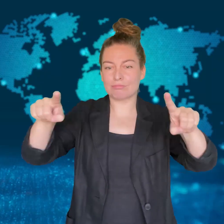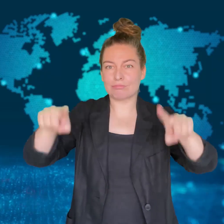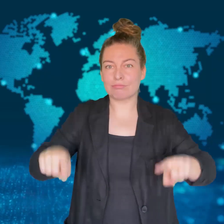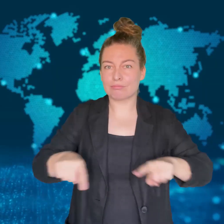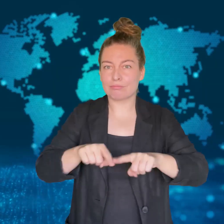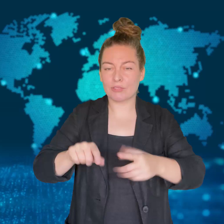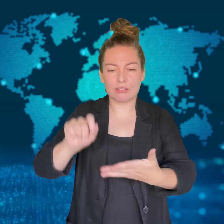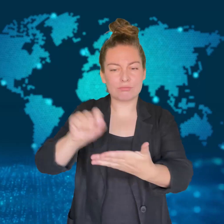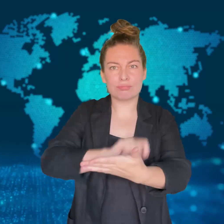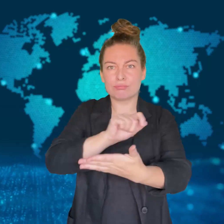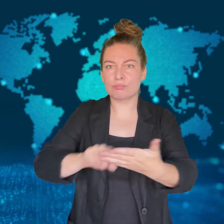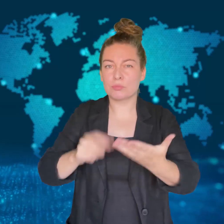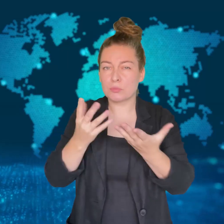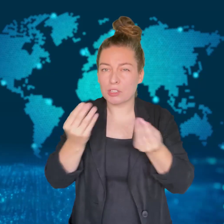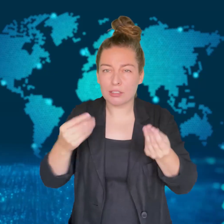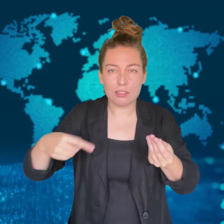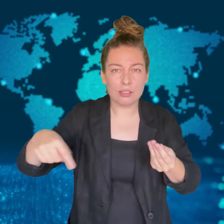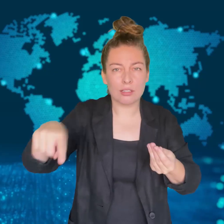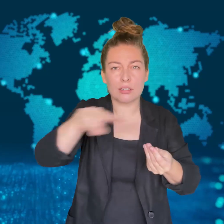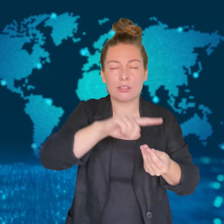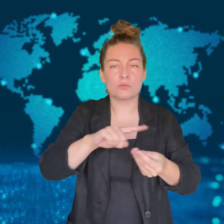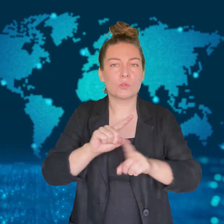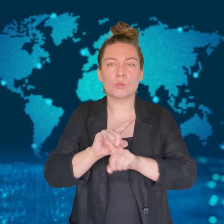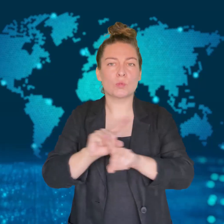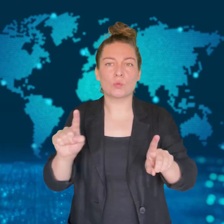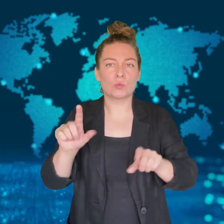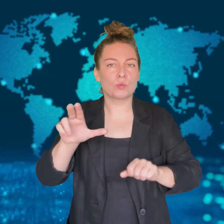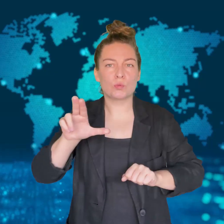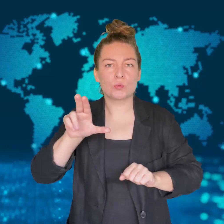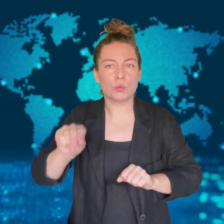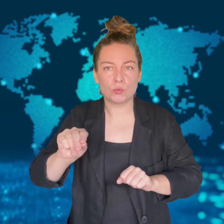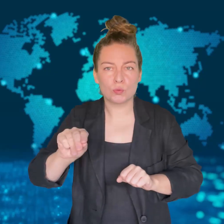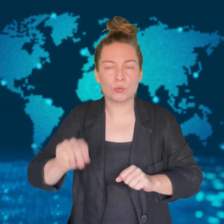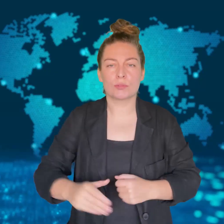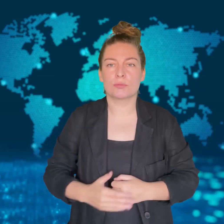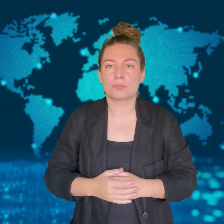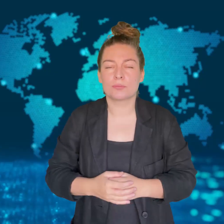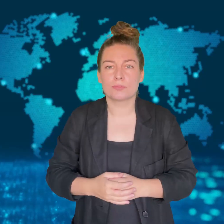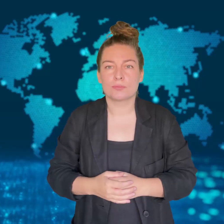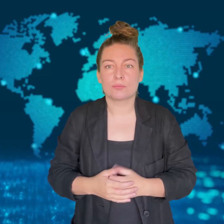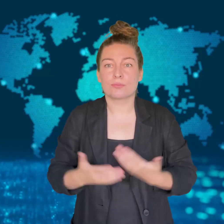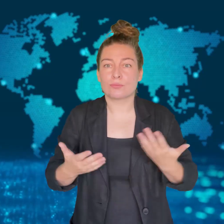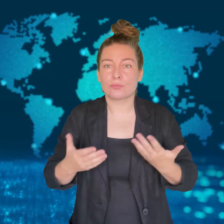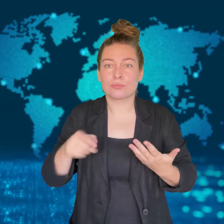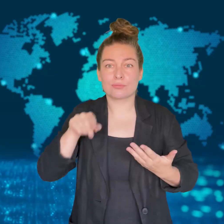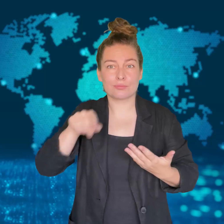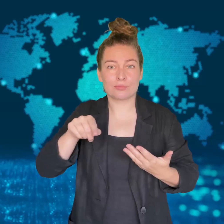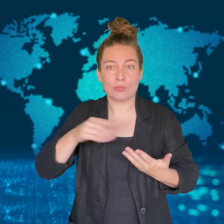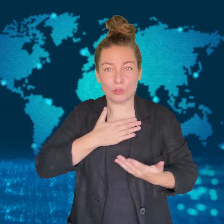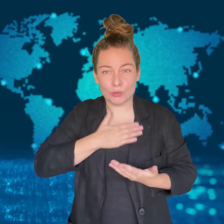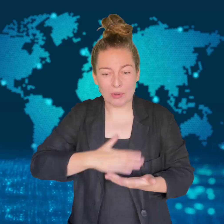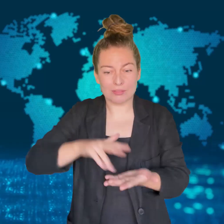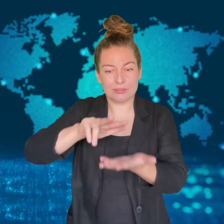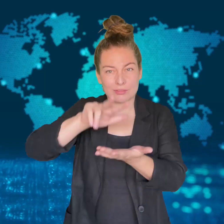on the ballot asking about the referendum.